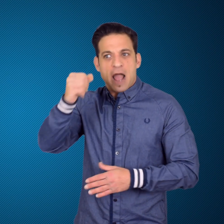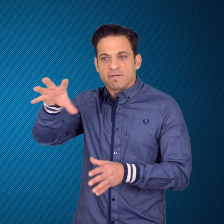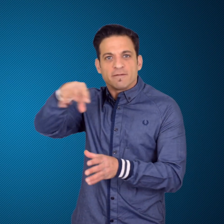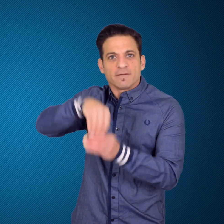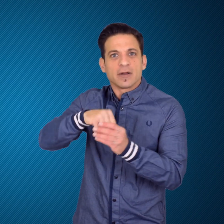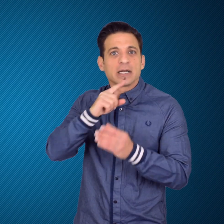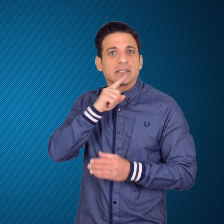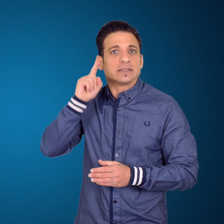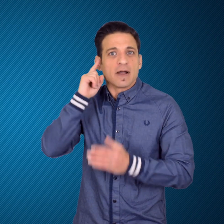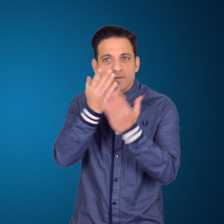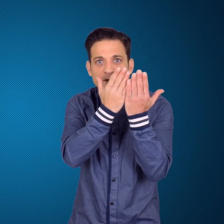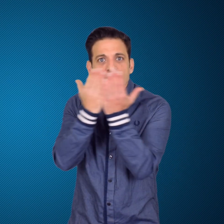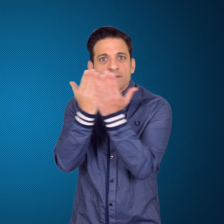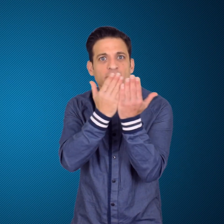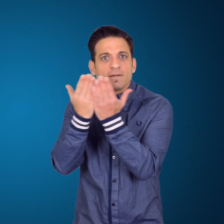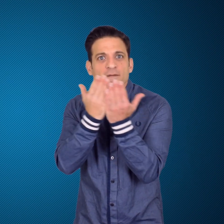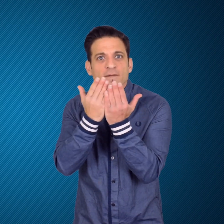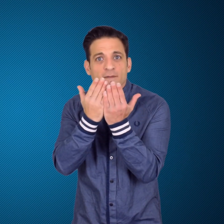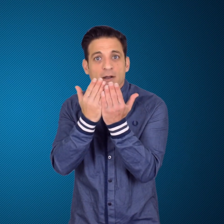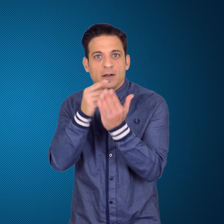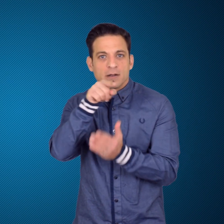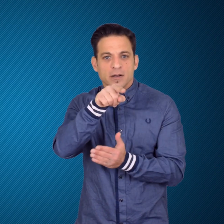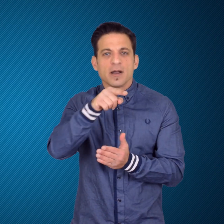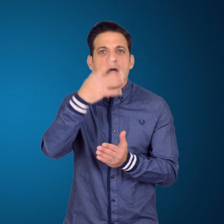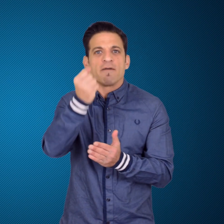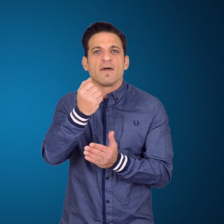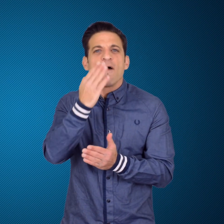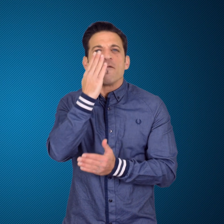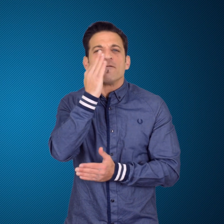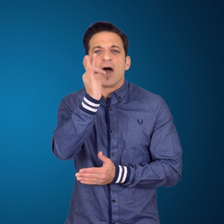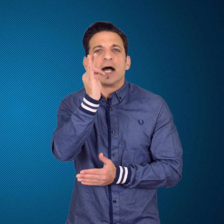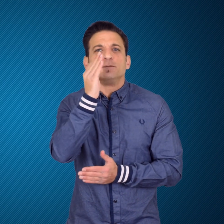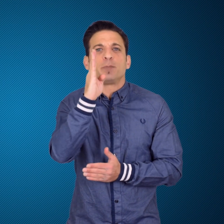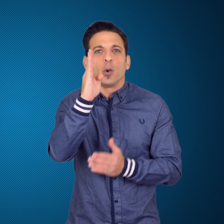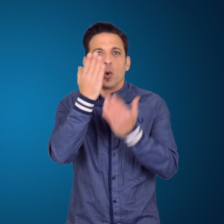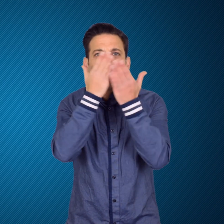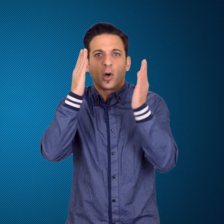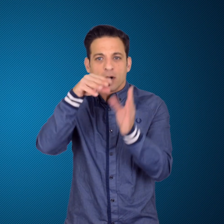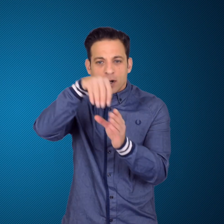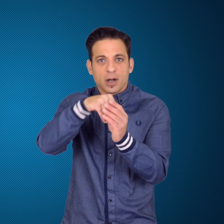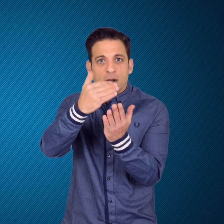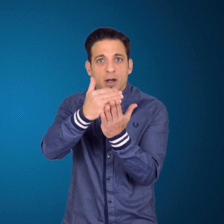According to the Facebook page of the Confederation